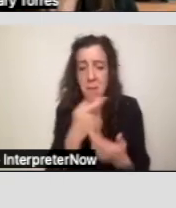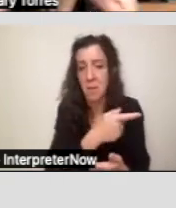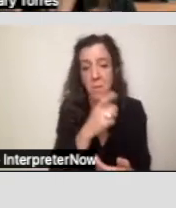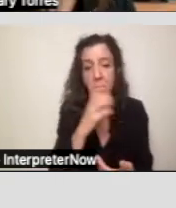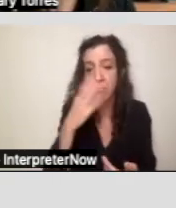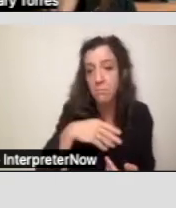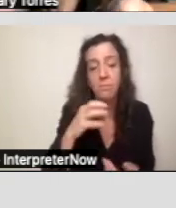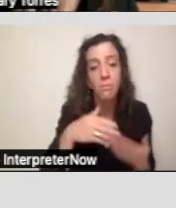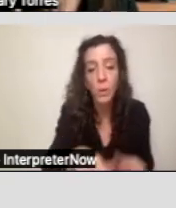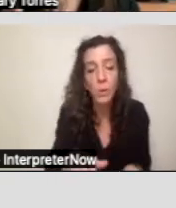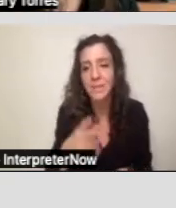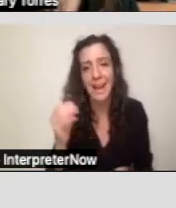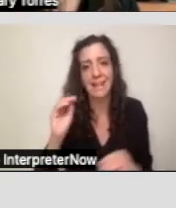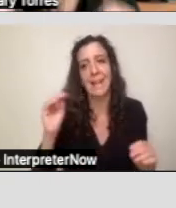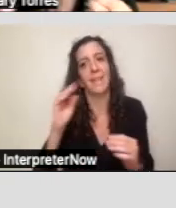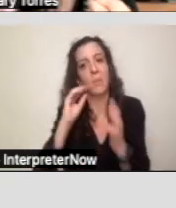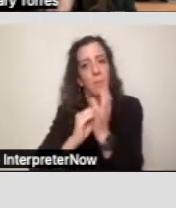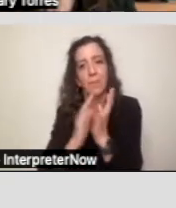And remember, the IPP is a contract.